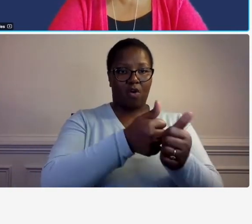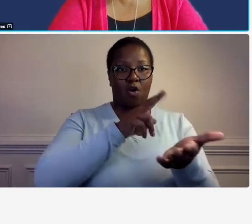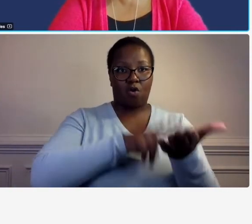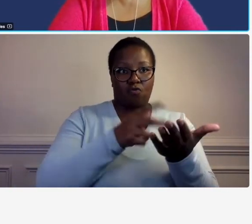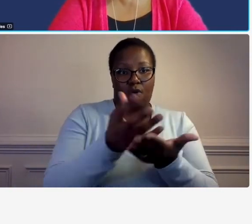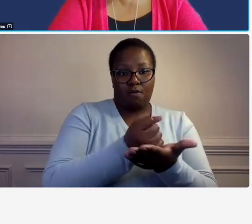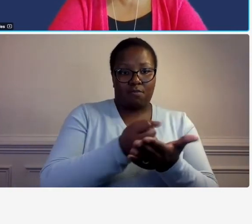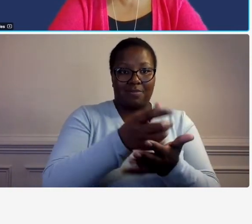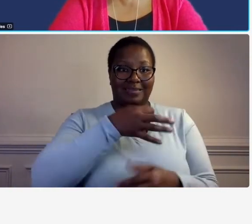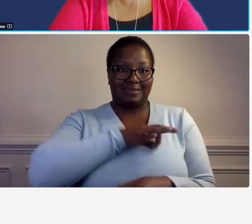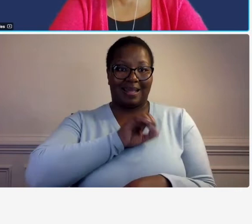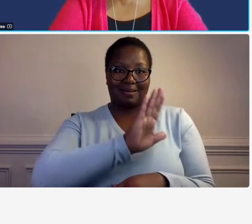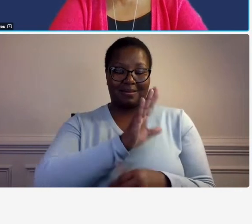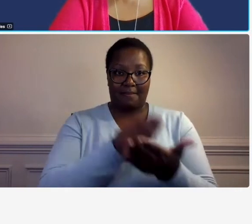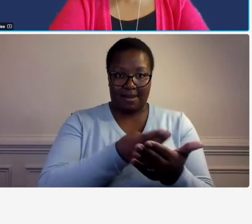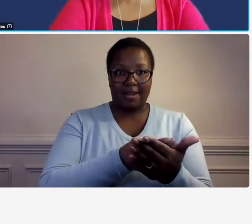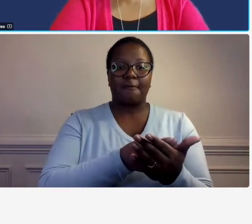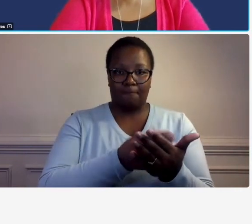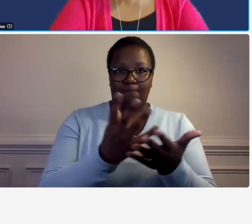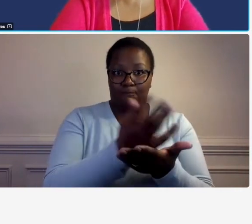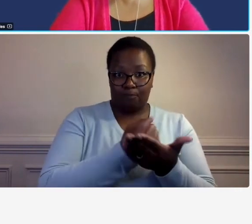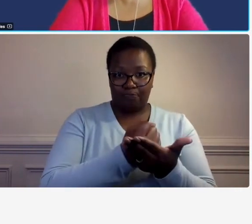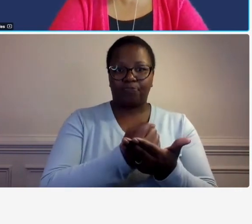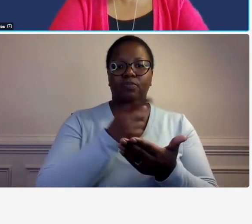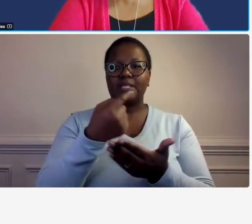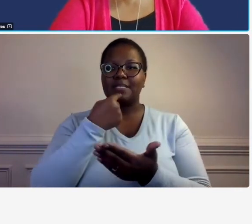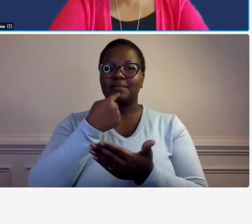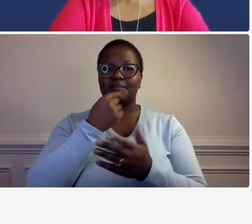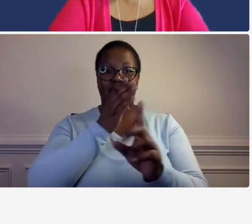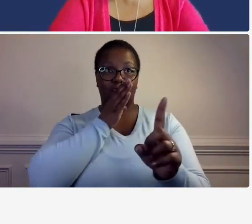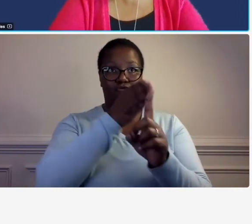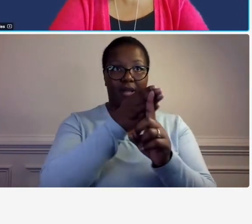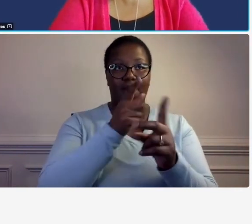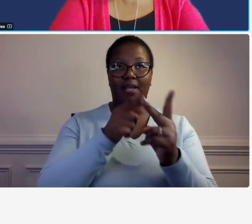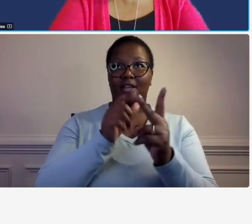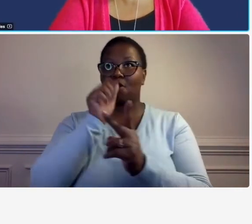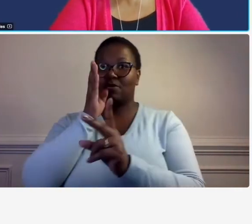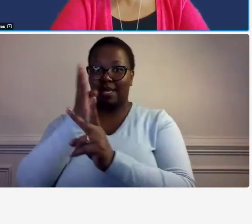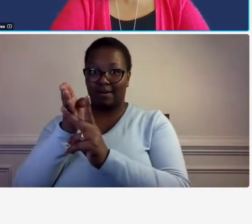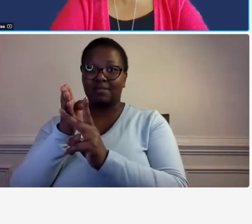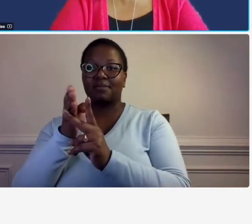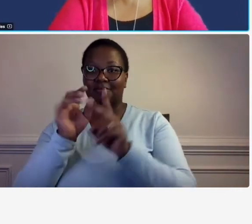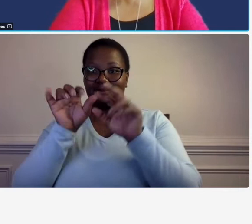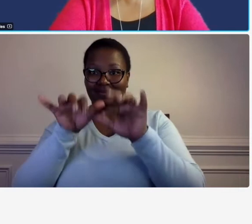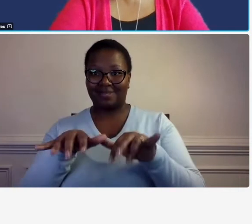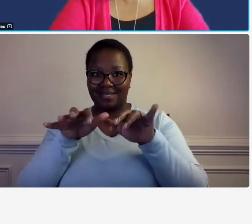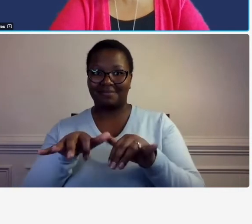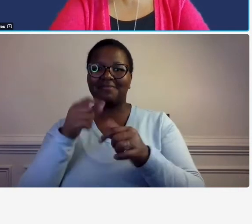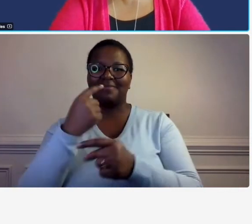associated with him direct to indirect so we got a direct direct direct okay so this is definitely